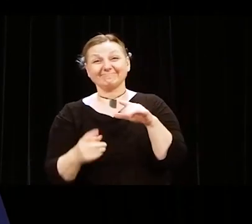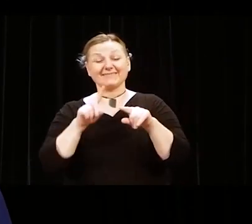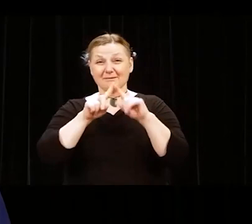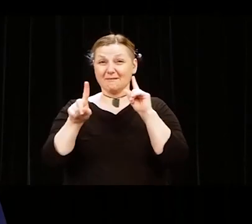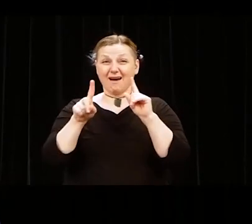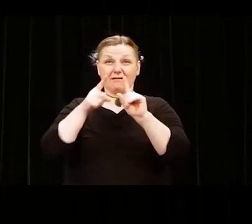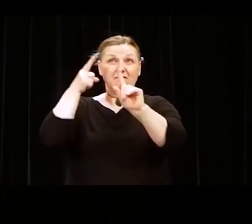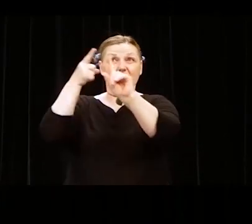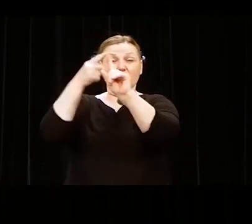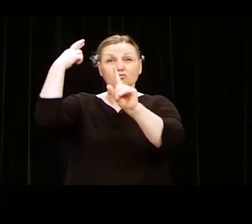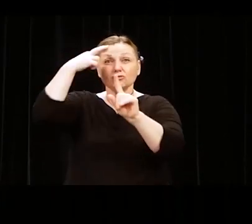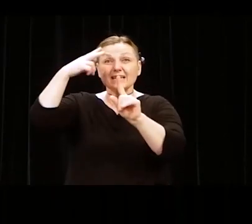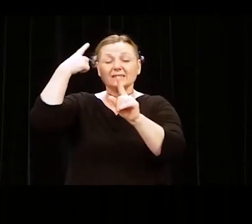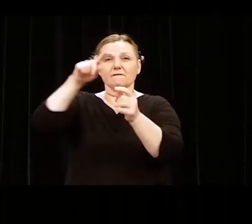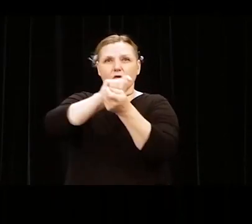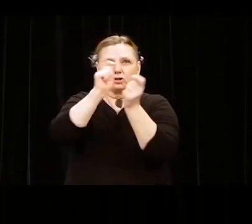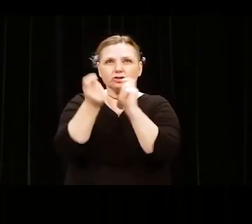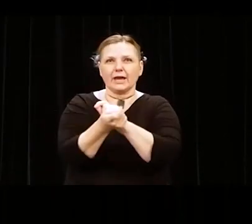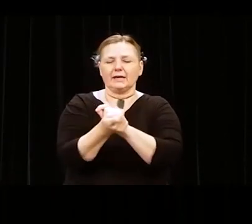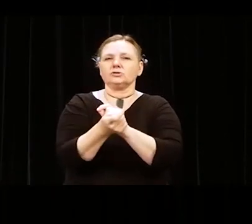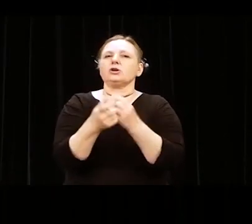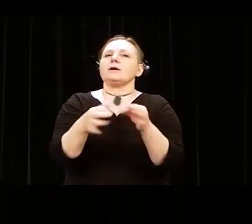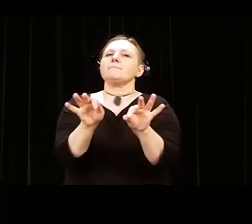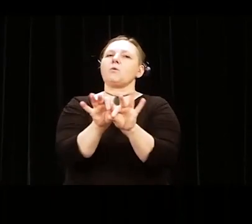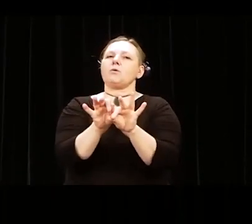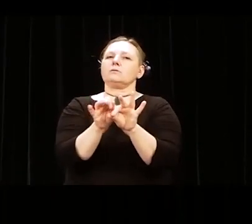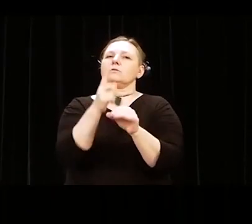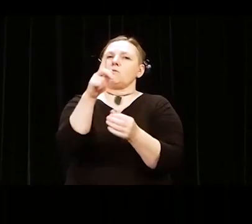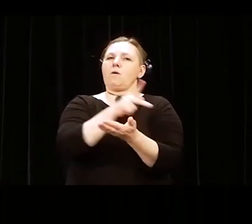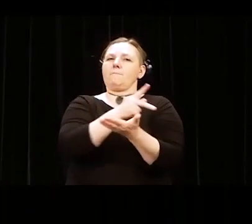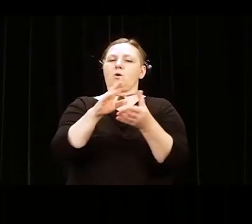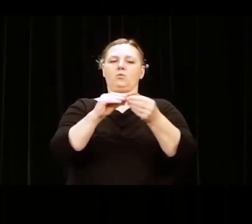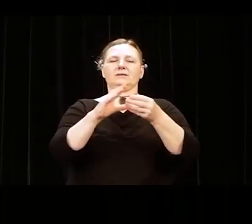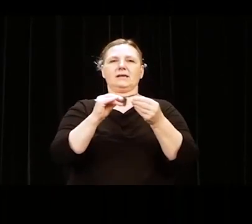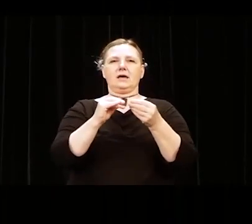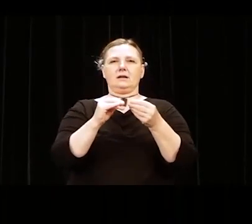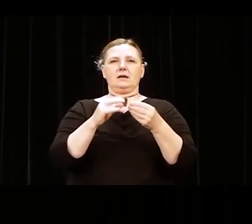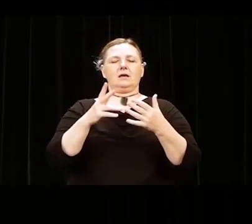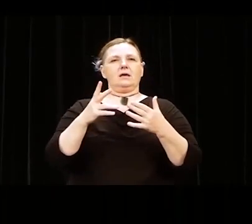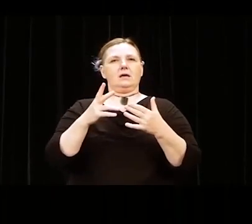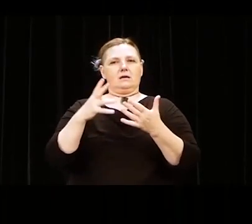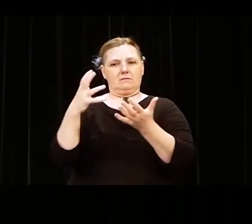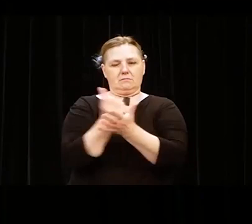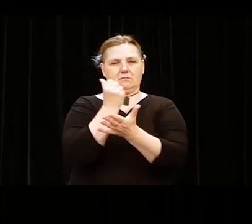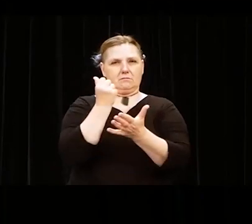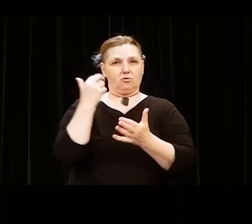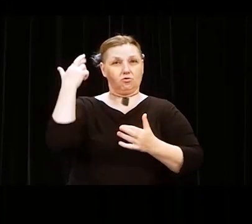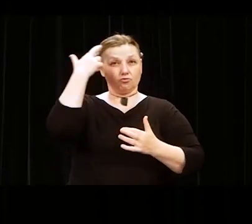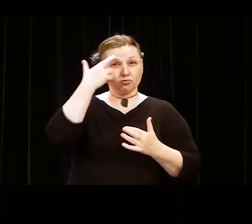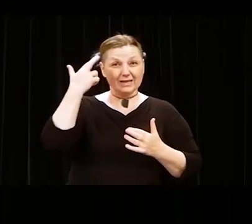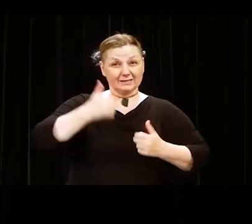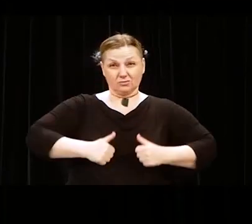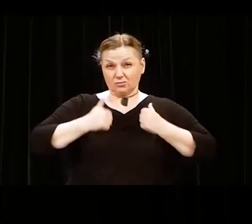Miguel Pineiro stated in his poem "Seekin' a Cause," Which I will recite now.